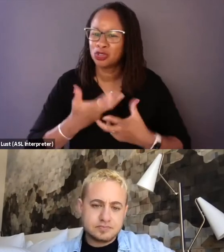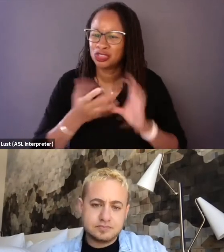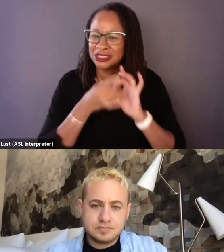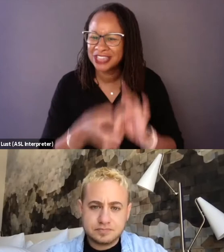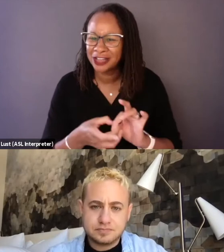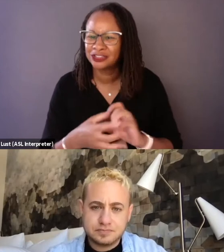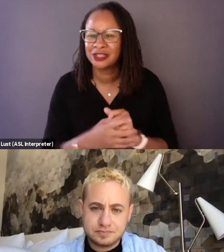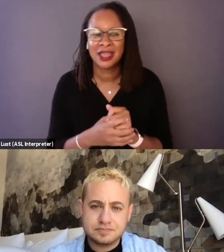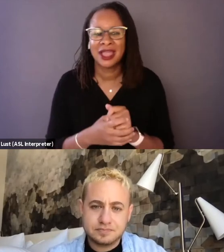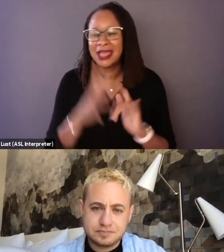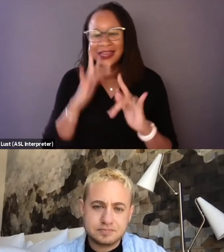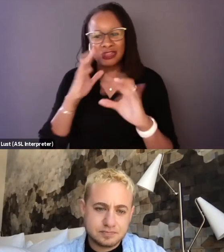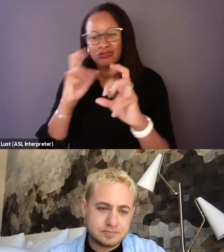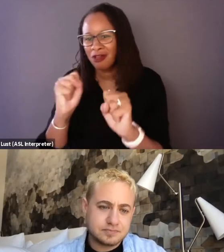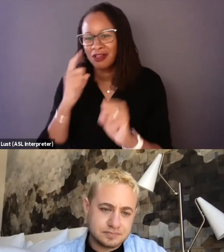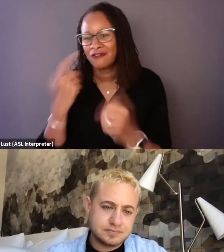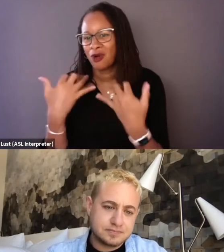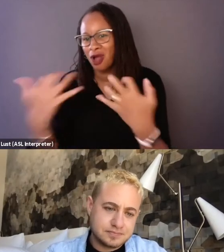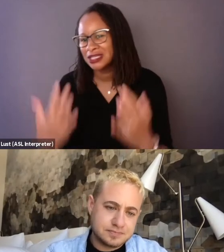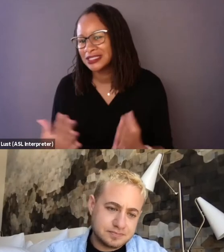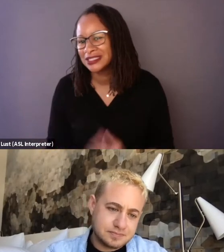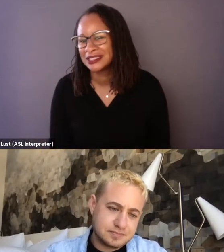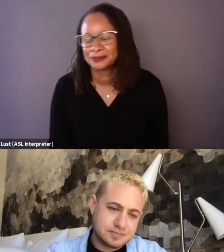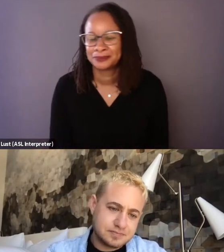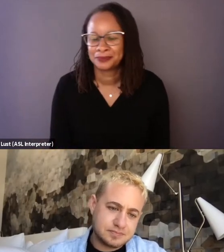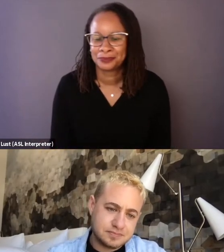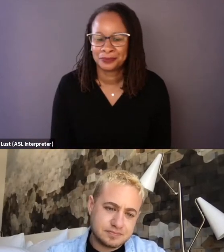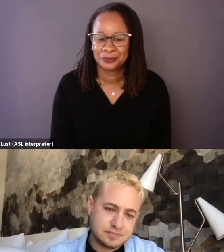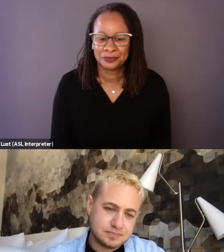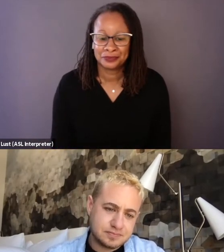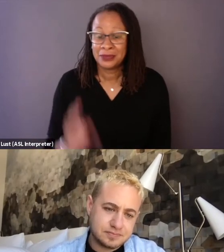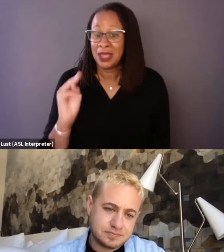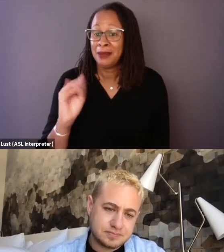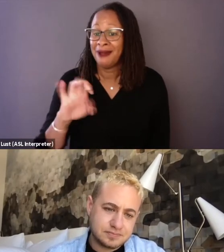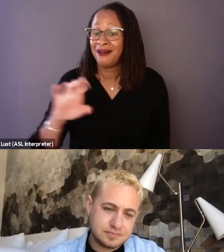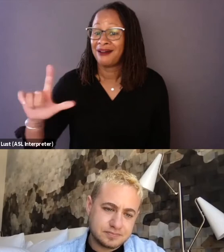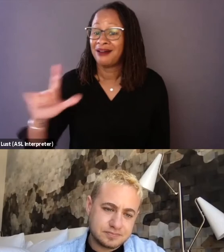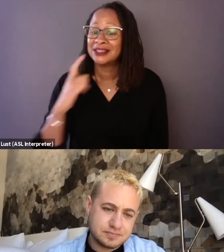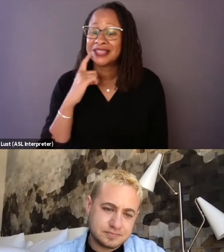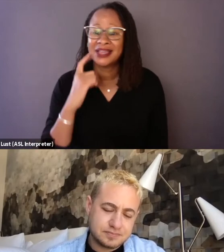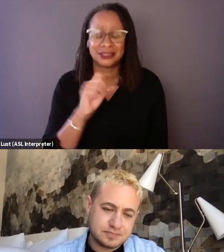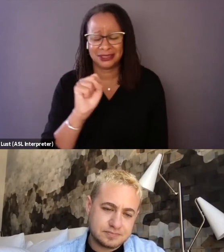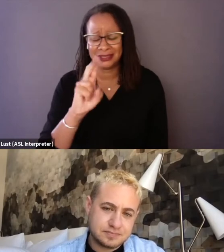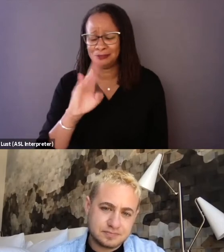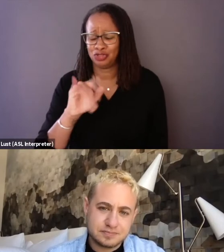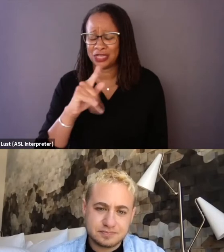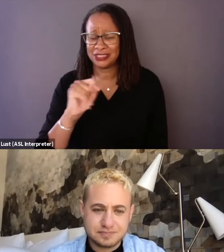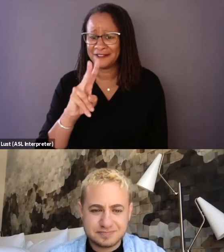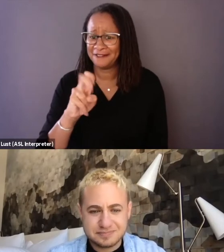enthralling for audiences. Well, I think we all hoped it's subjective obviously, everybody watches the film and has their own journey